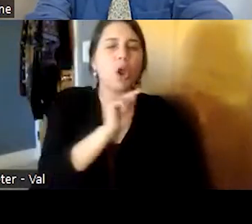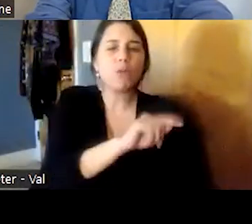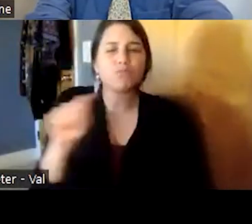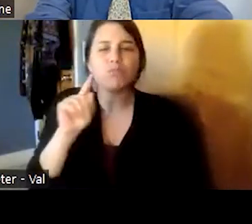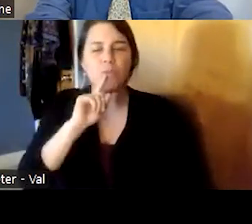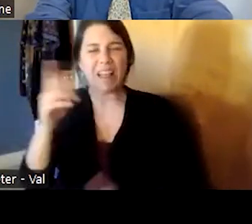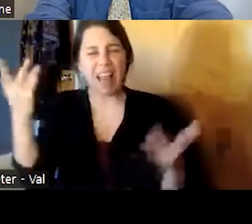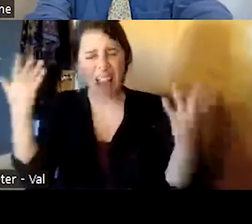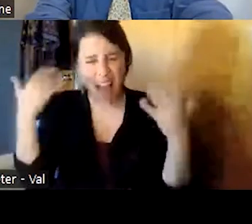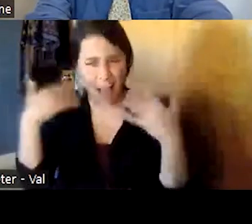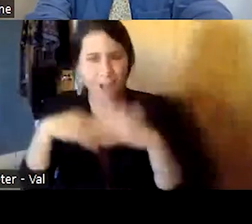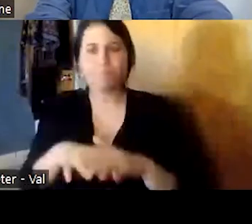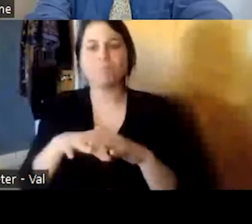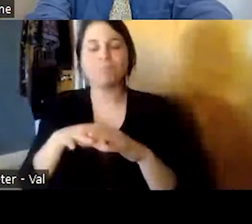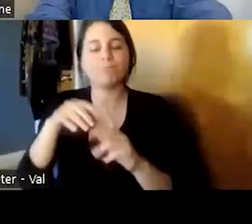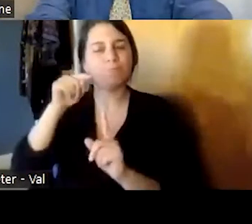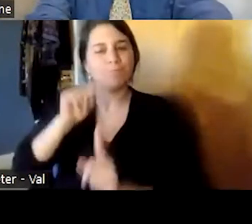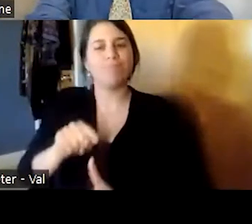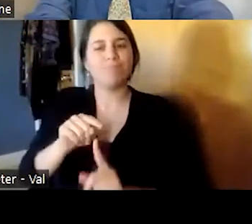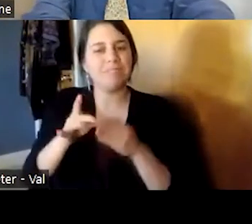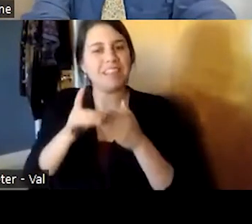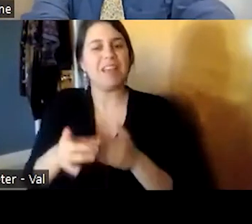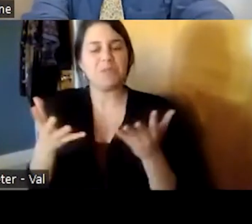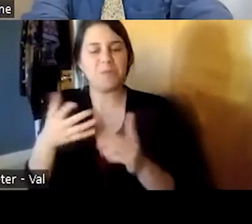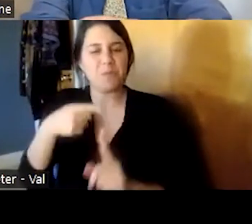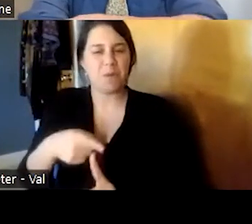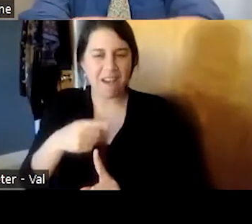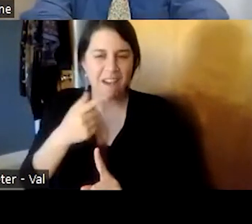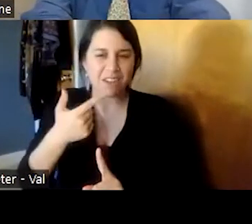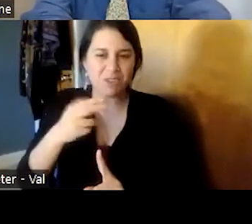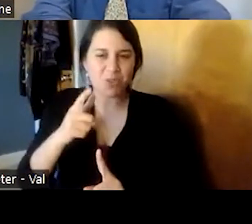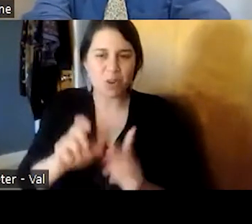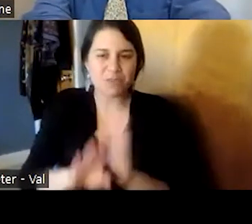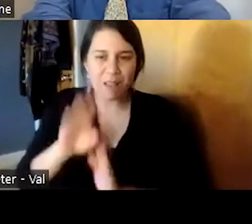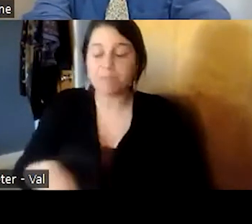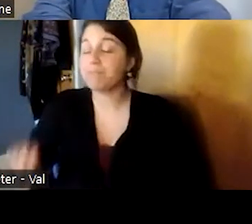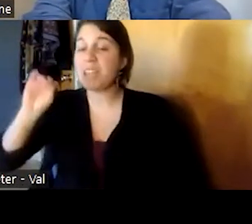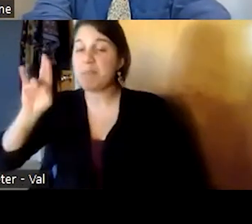quality of what he developed so meyer talked about life's story and he talked about reactions and in